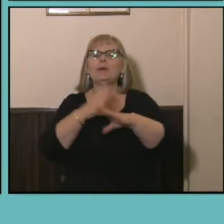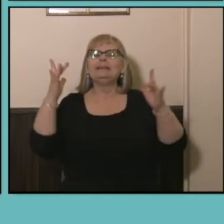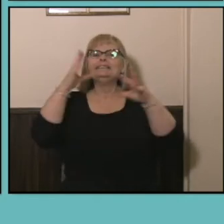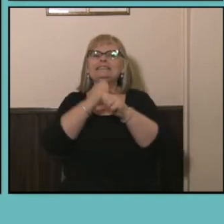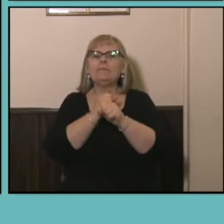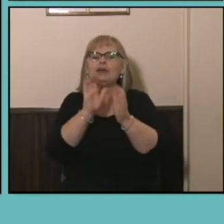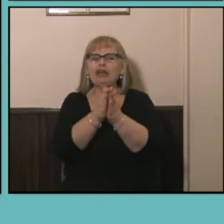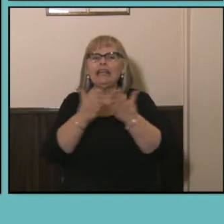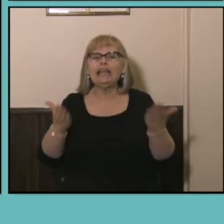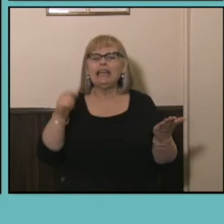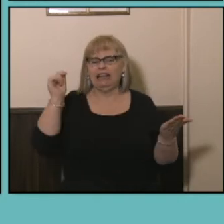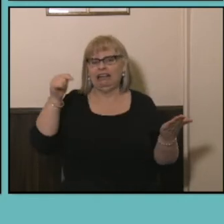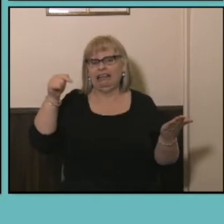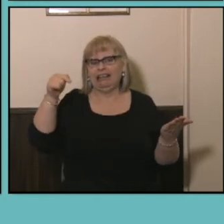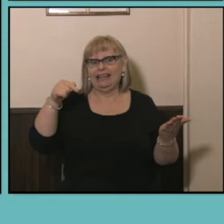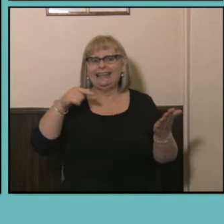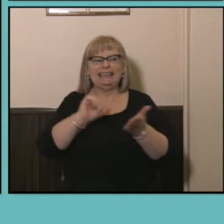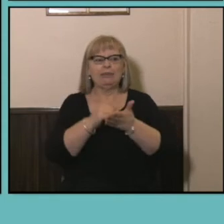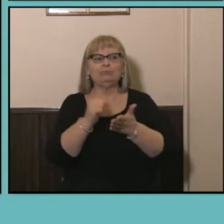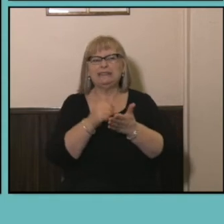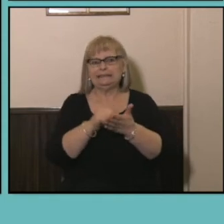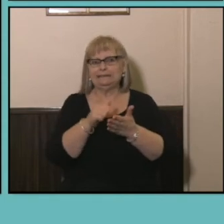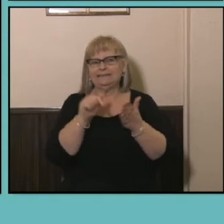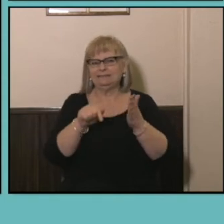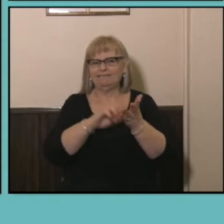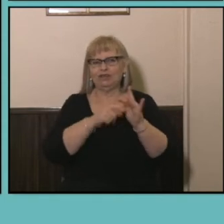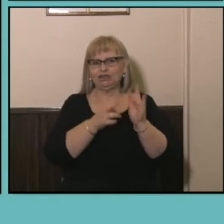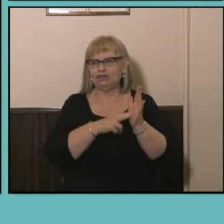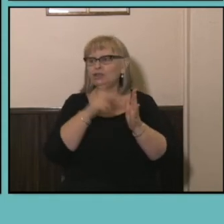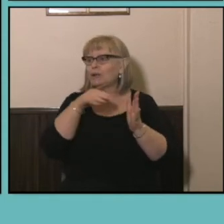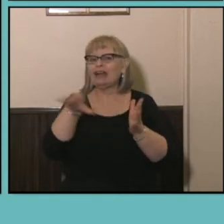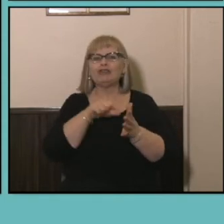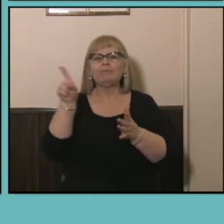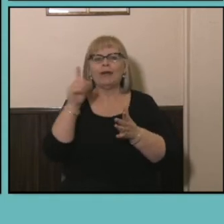it's in the printed version that you can grab a copy of on your way out. I do